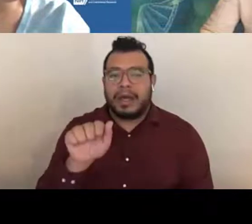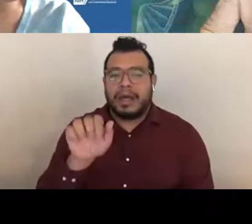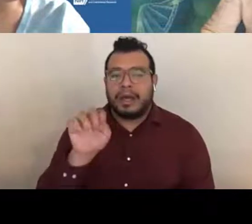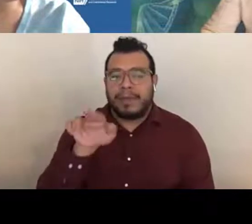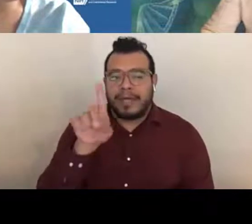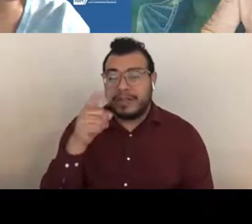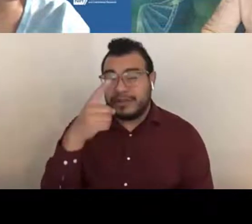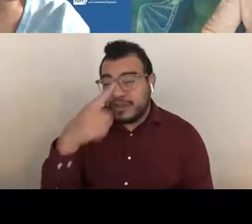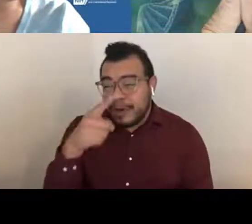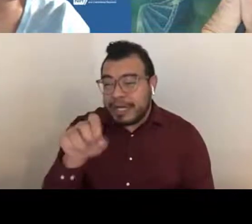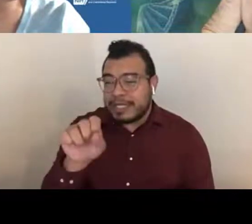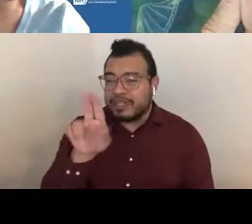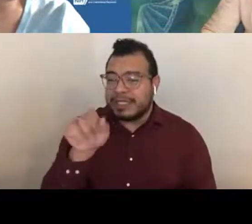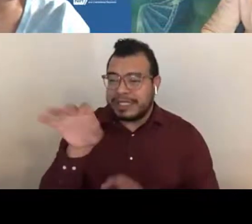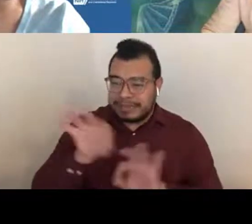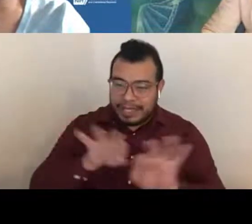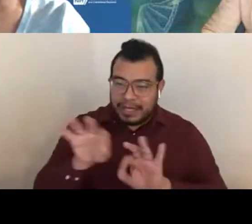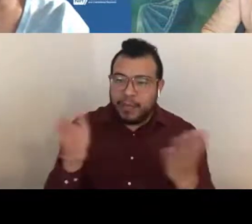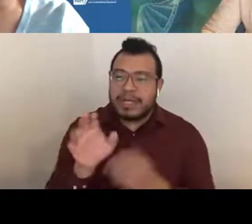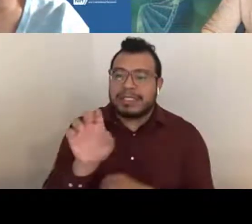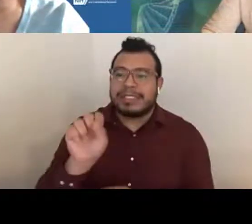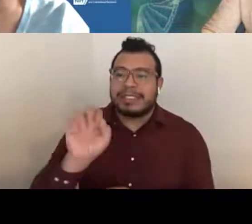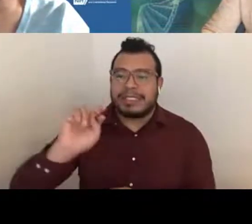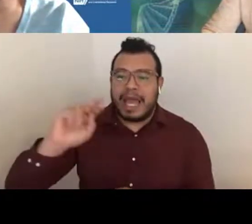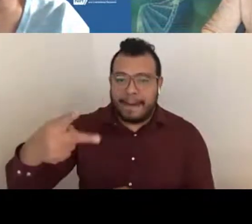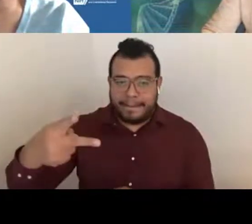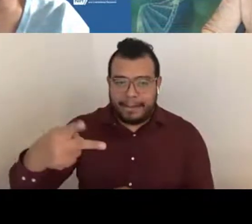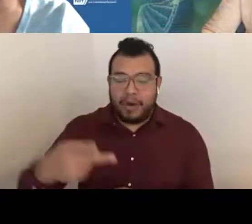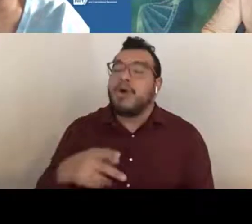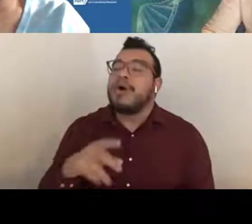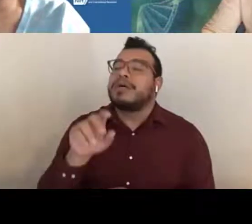what SNAP is. Susan Medve: Snap is the streamline